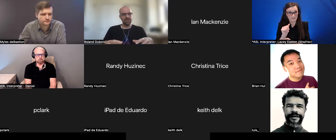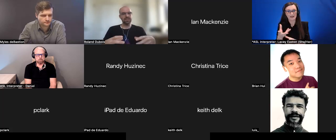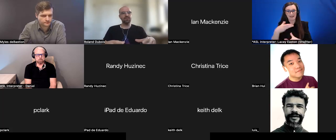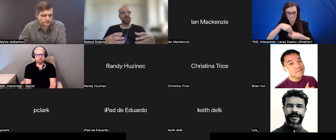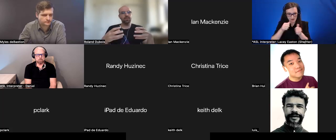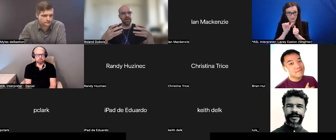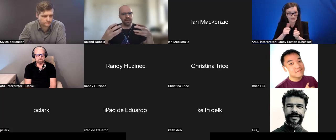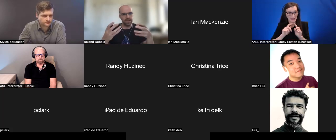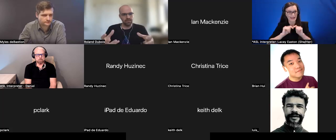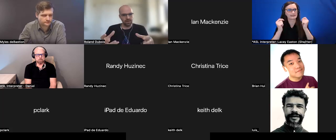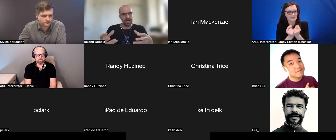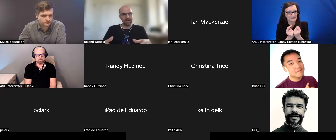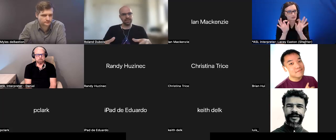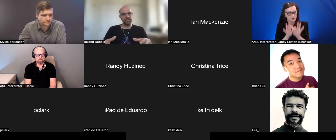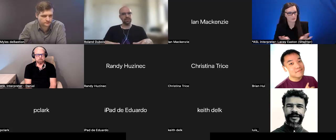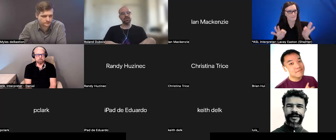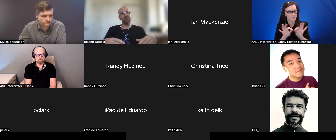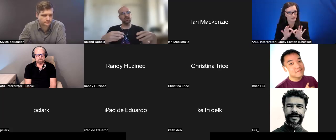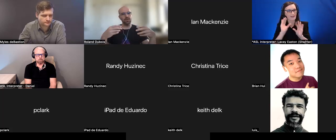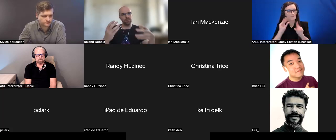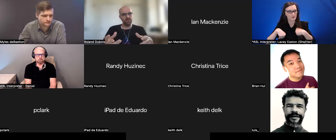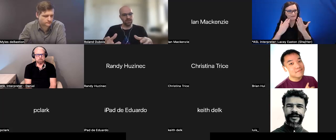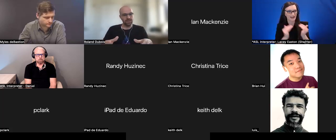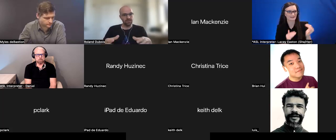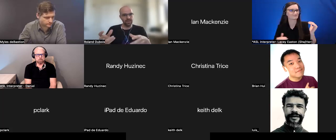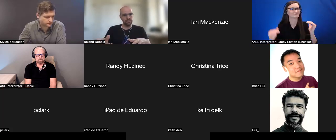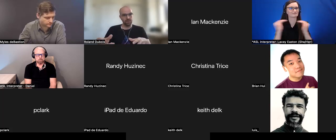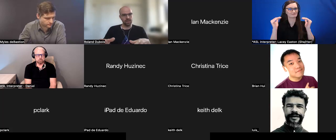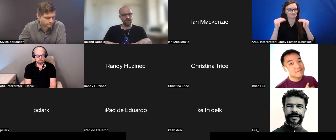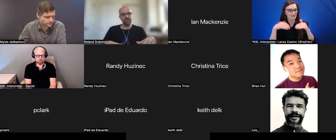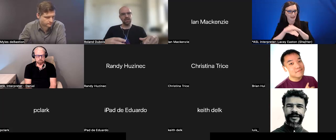is giving them equal access to the opportunity of networking,